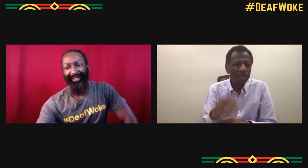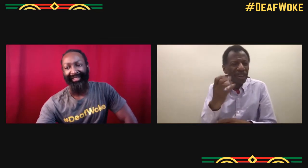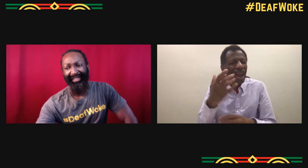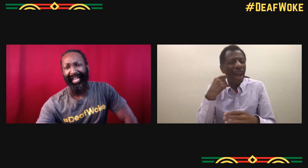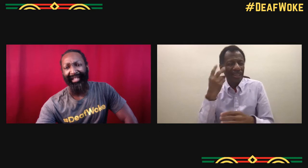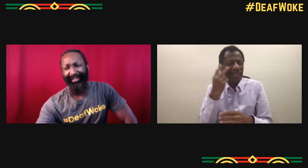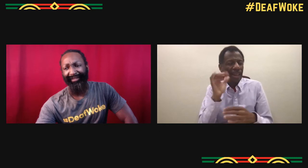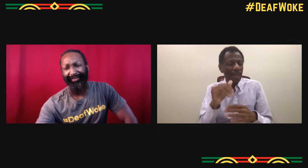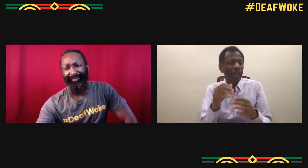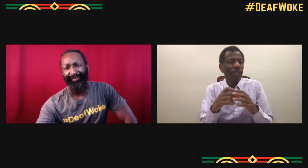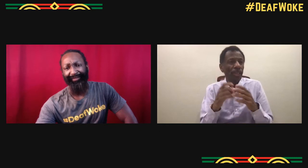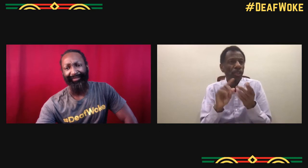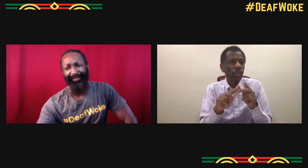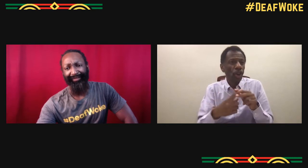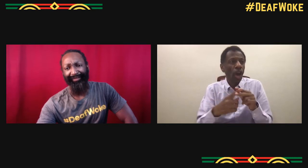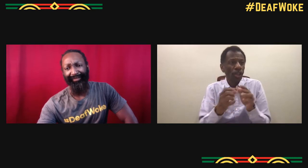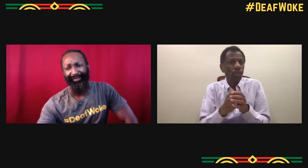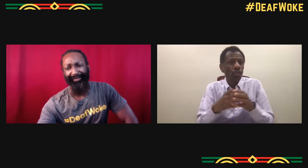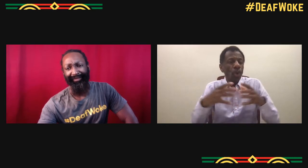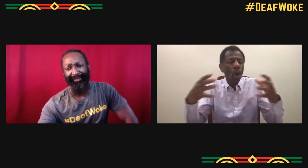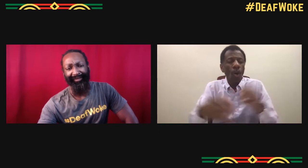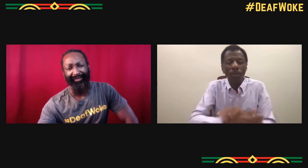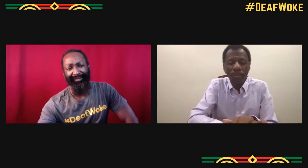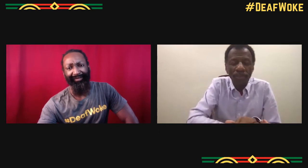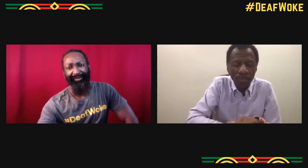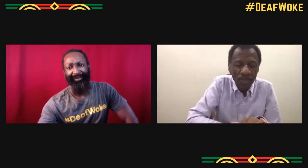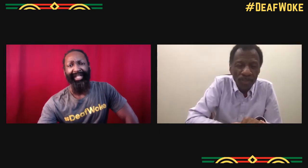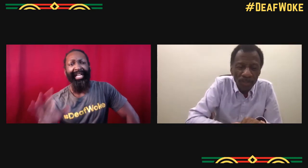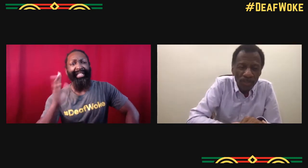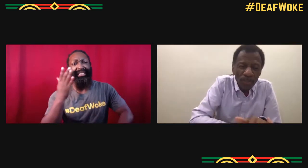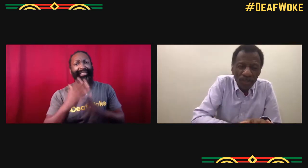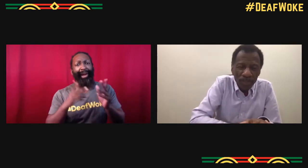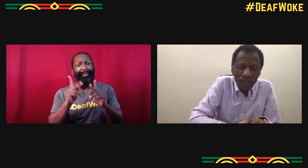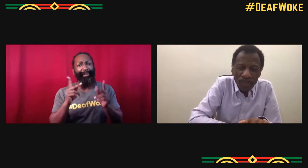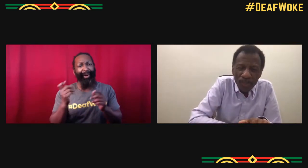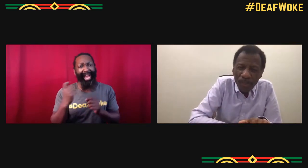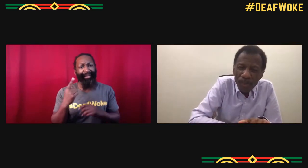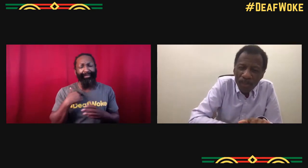and so hopefully I can connect with them and help them grow whatever they're doing in their country.